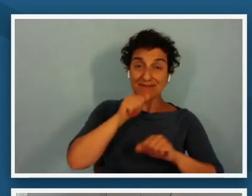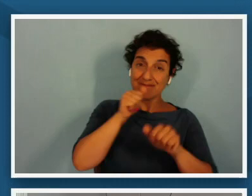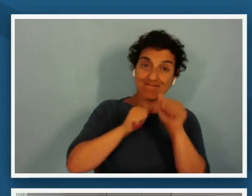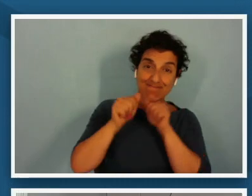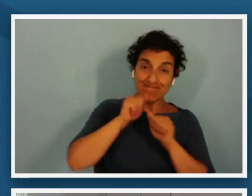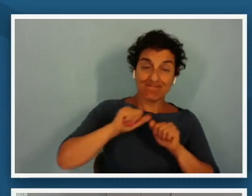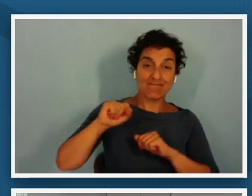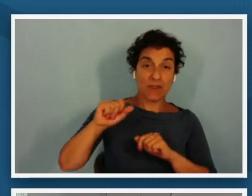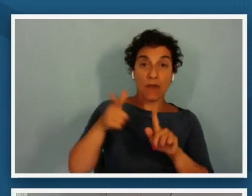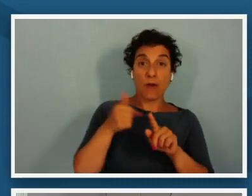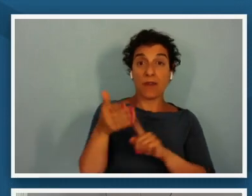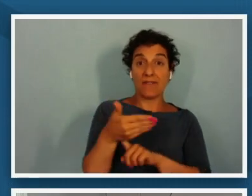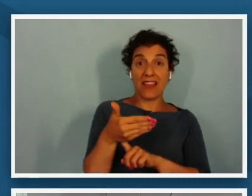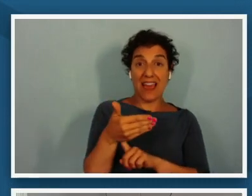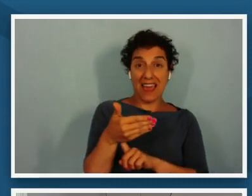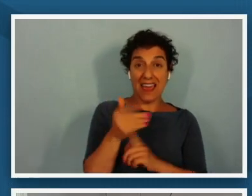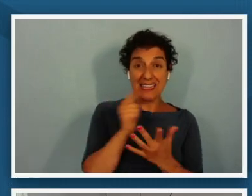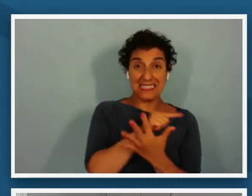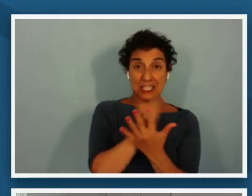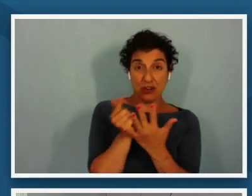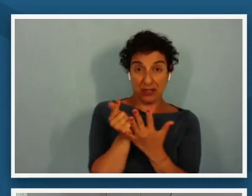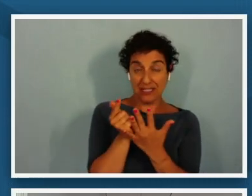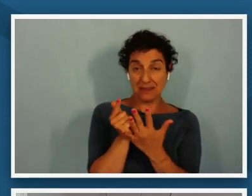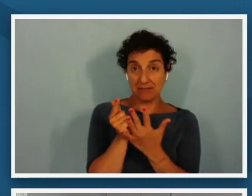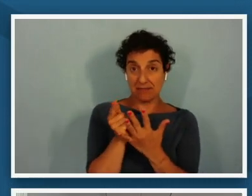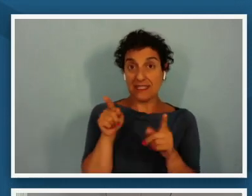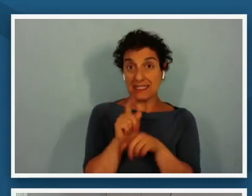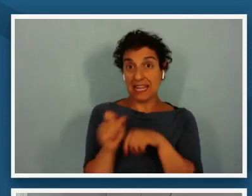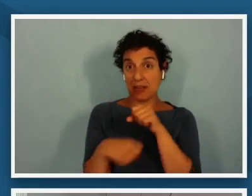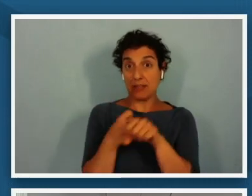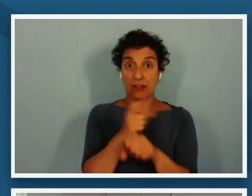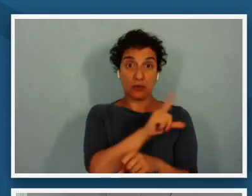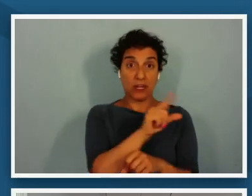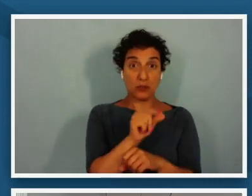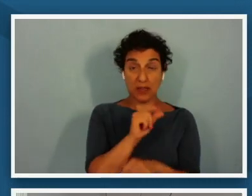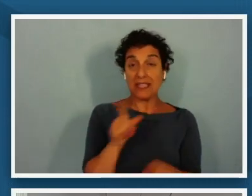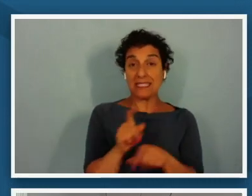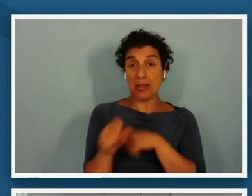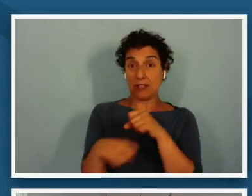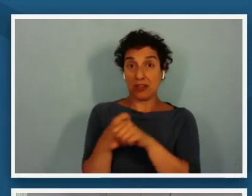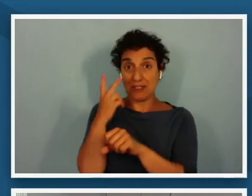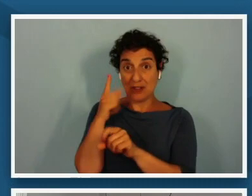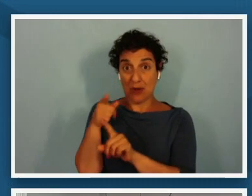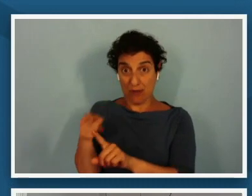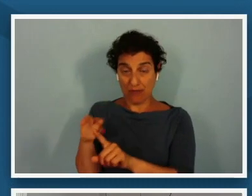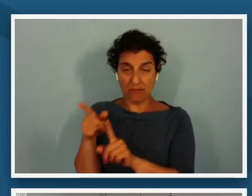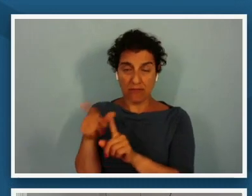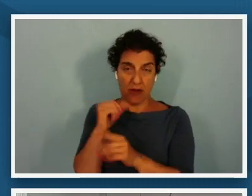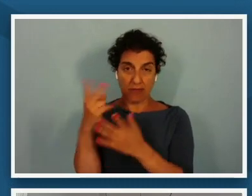so the same year as we saw the portrait of john lewis she said